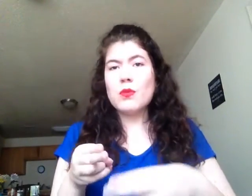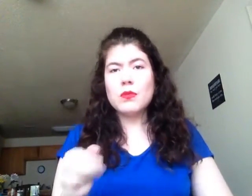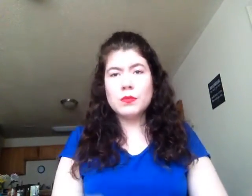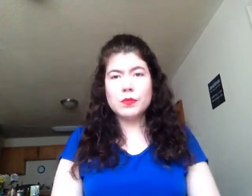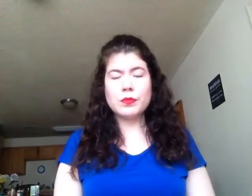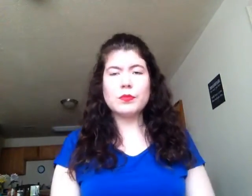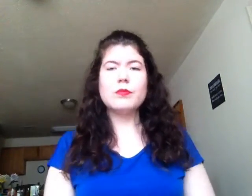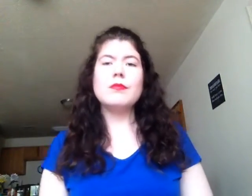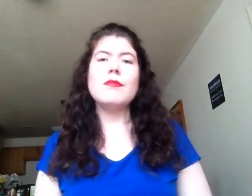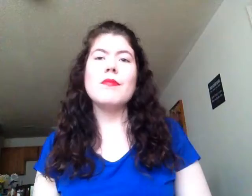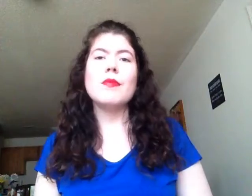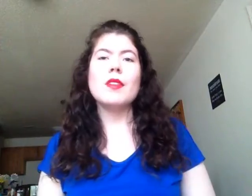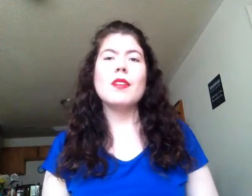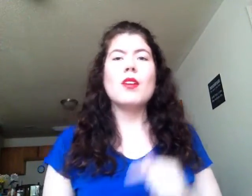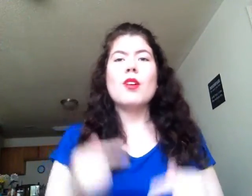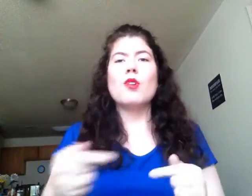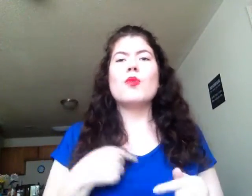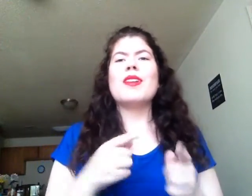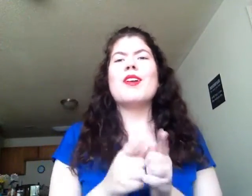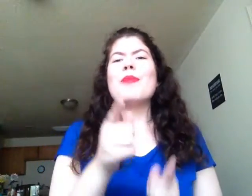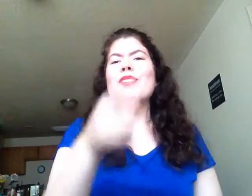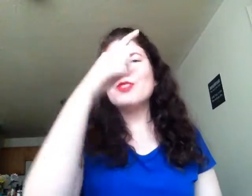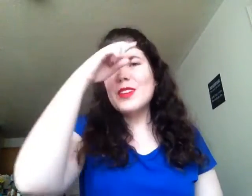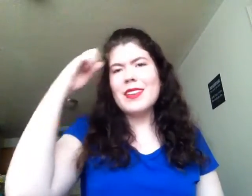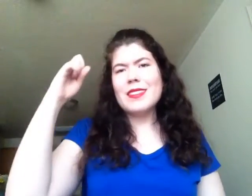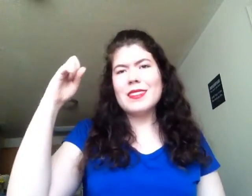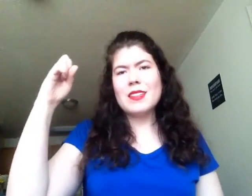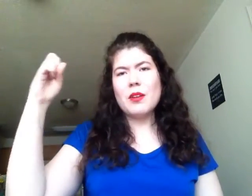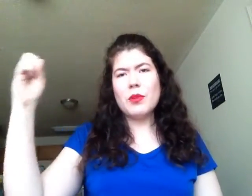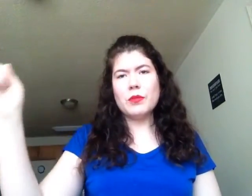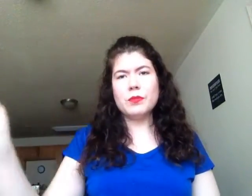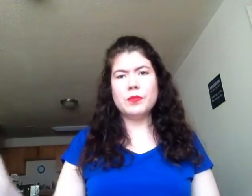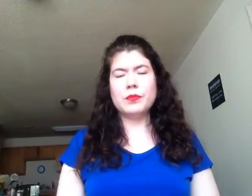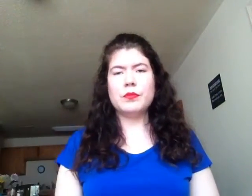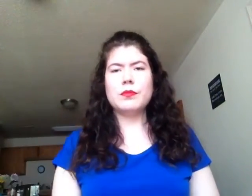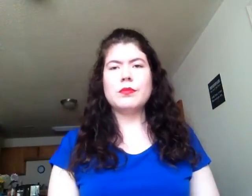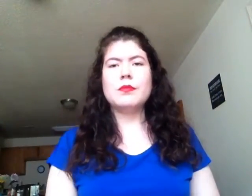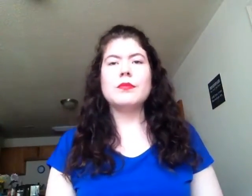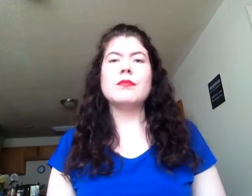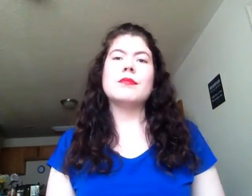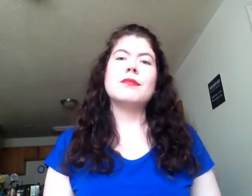When I met you summertime...